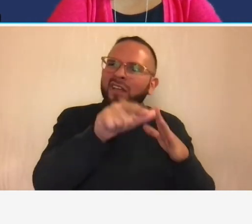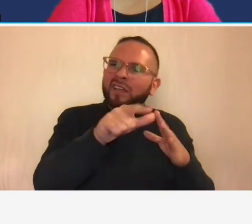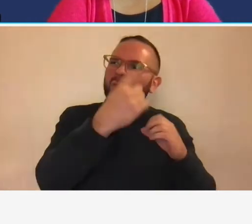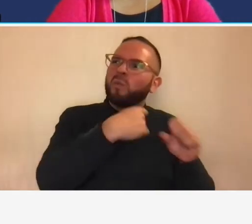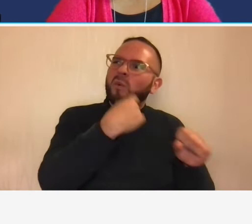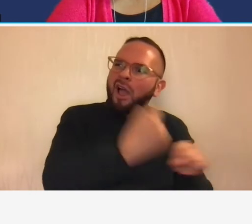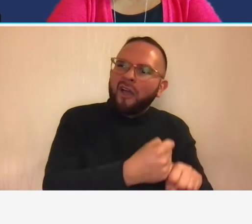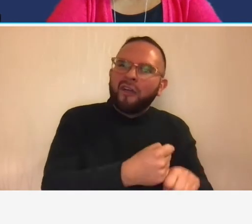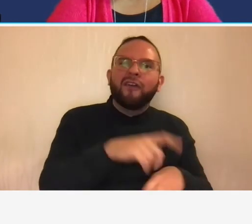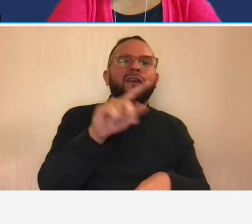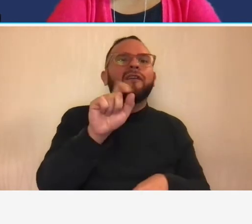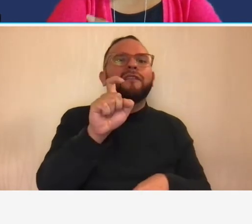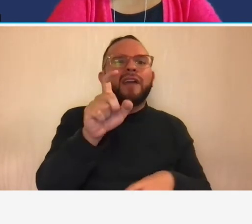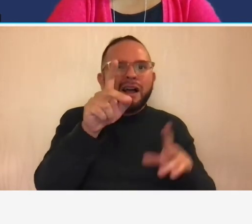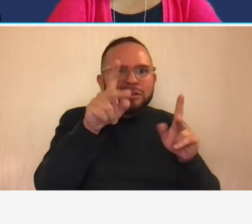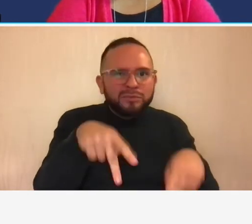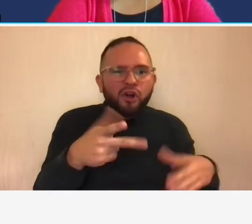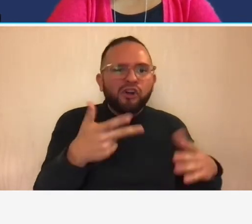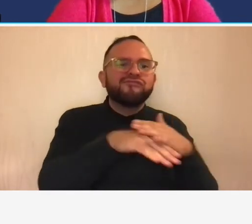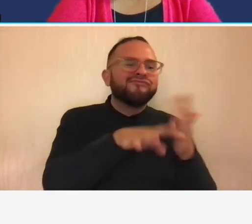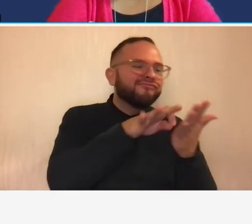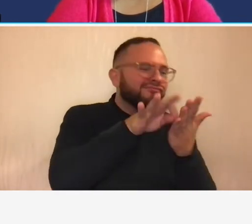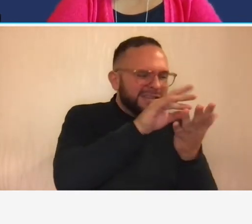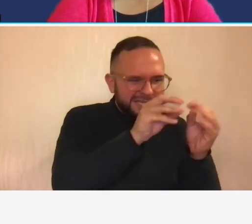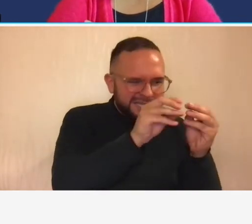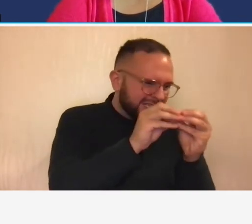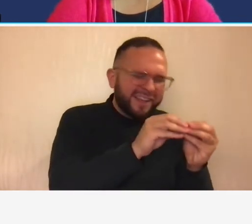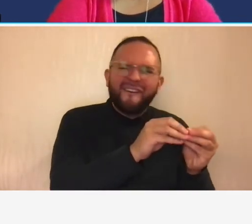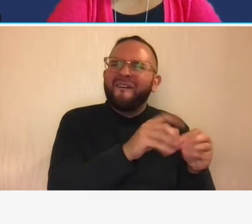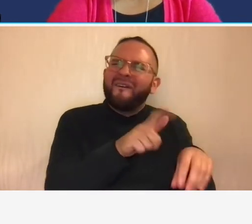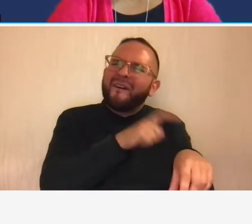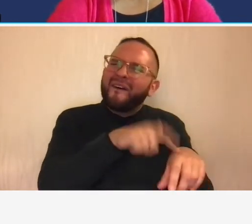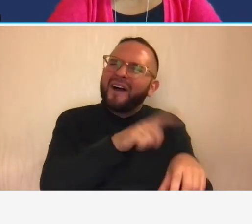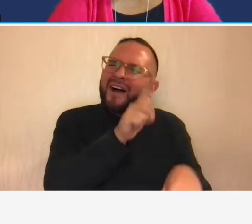and does your taxes so you know when you think about it it would not make sense that that that